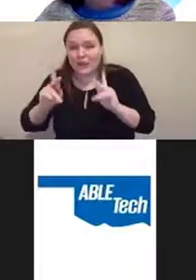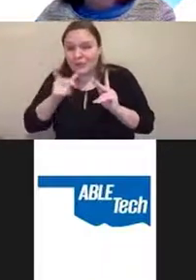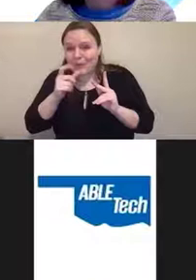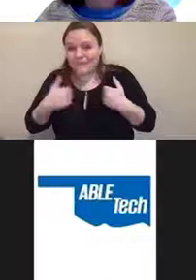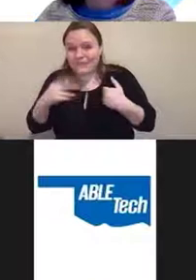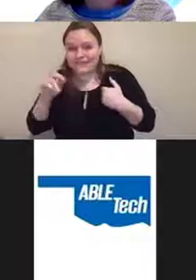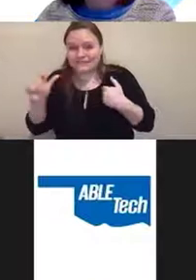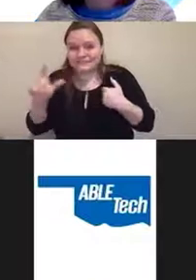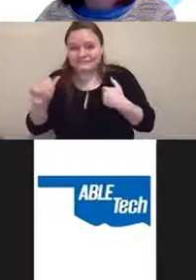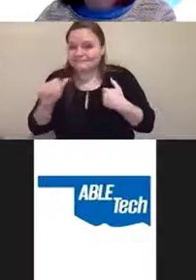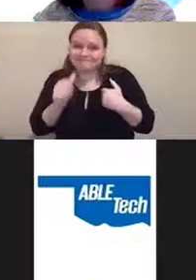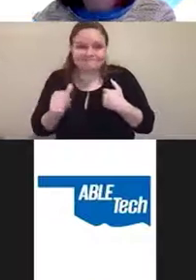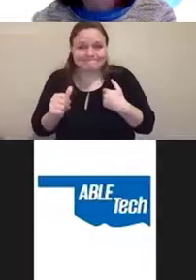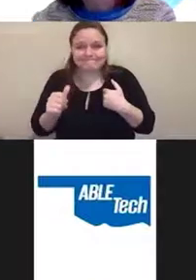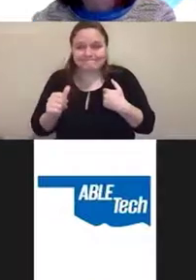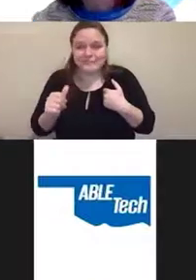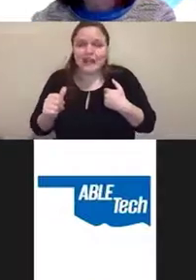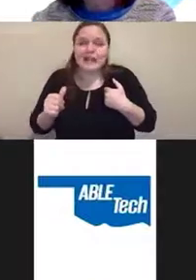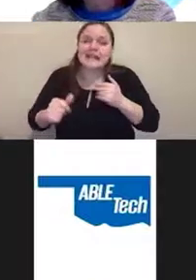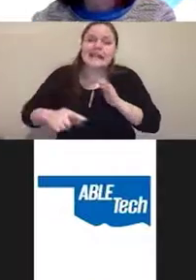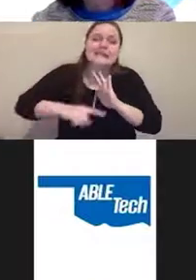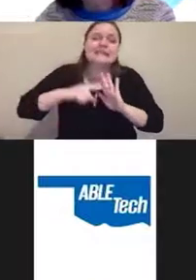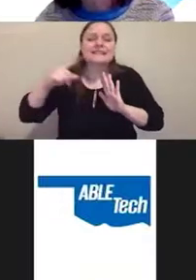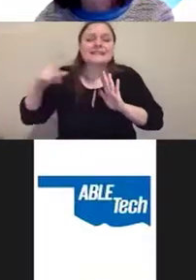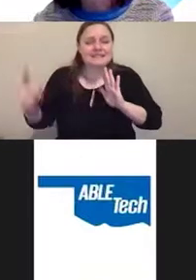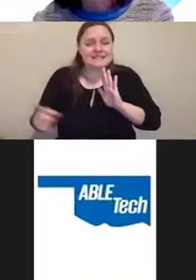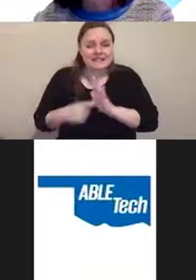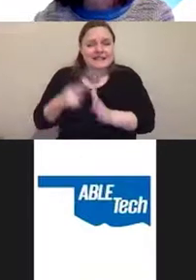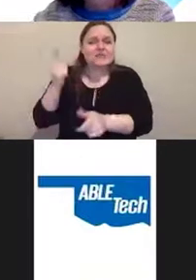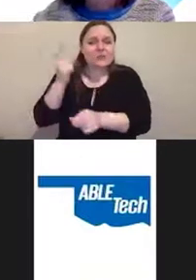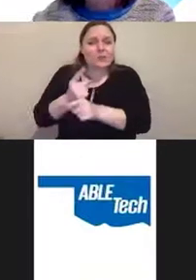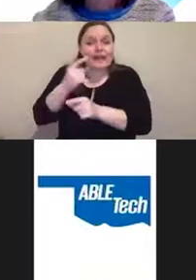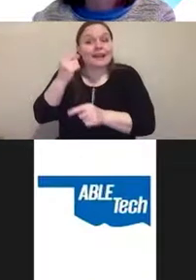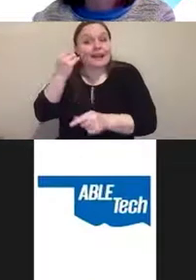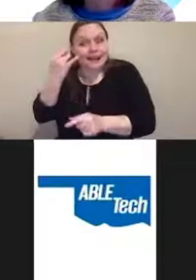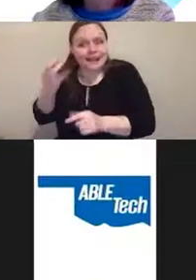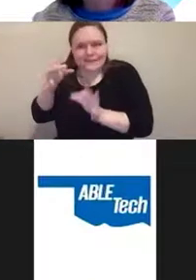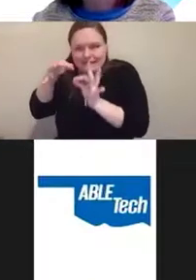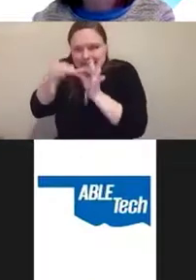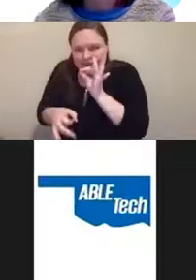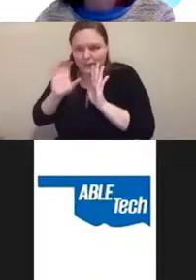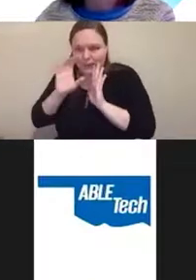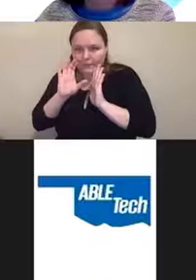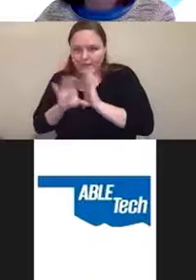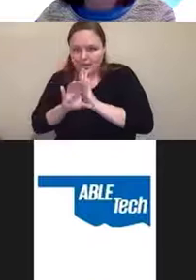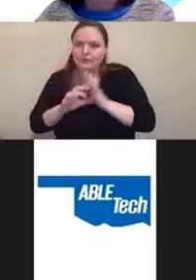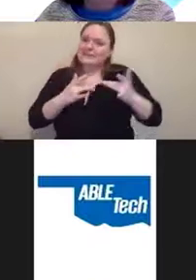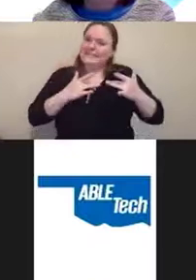They get it right occasionally for simple pictures, but more often than not, they get it wrong.